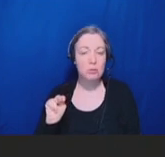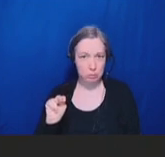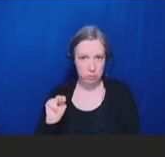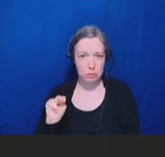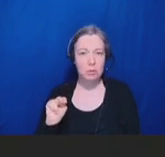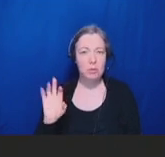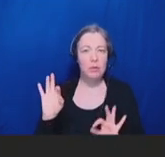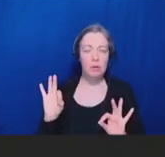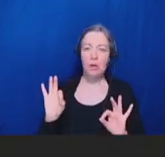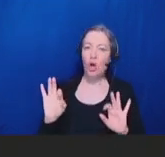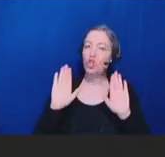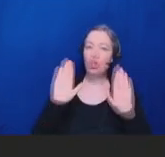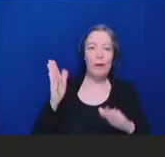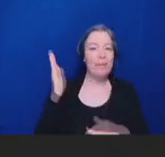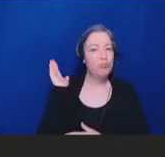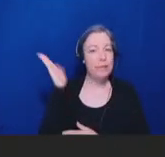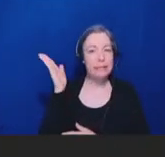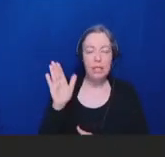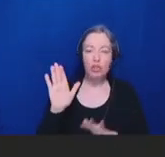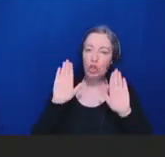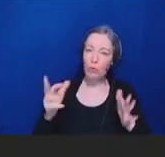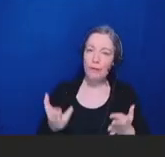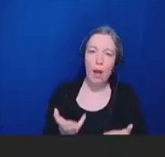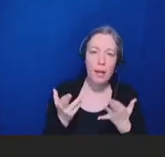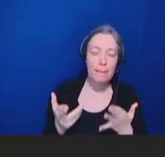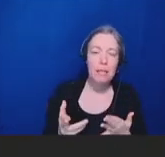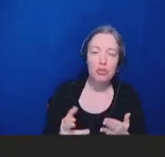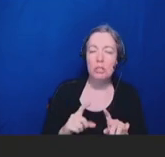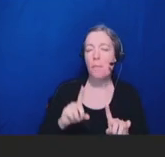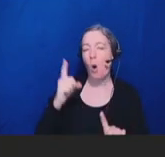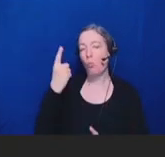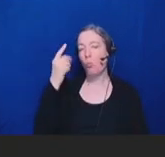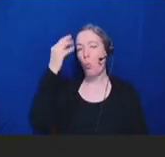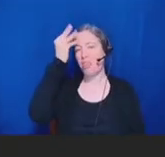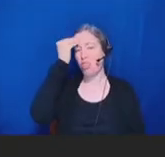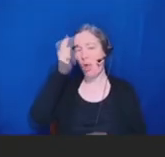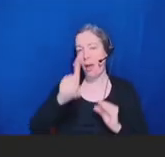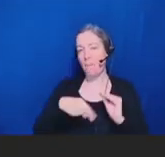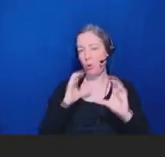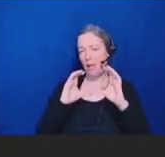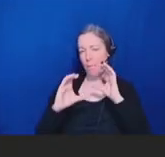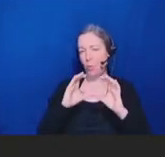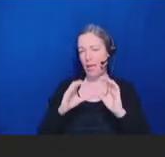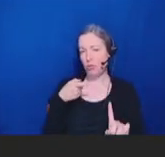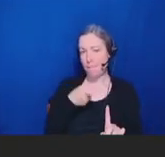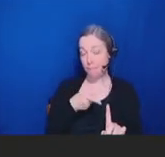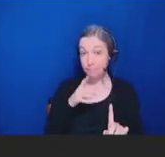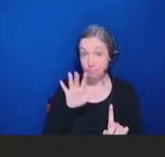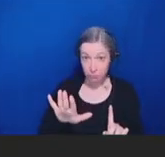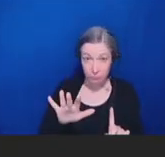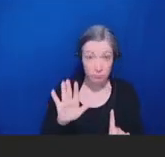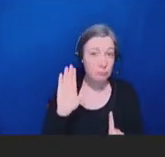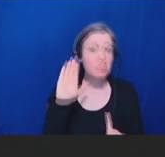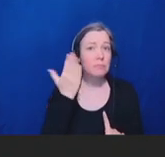one thought having to do with the communication aspect. It seems like states continually deal